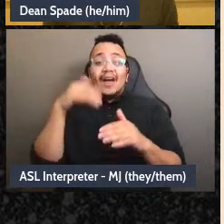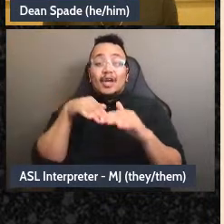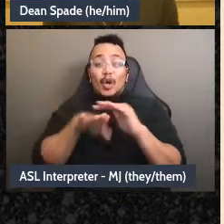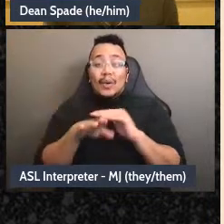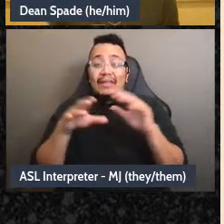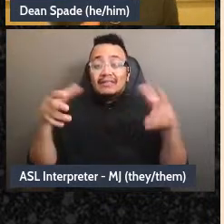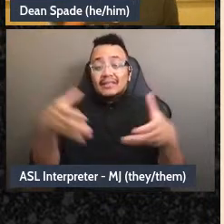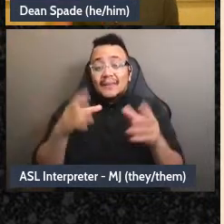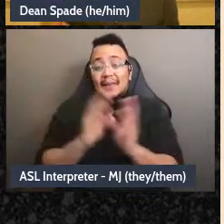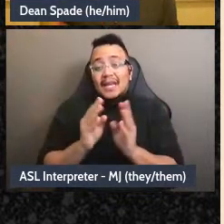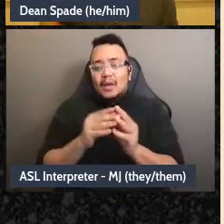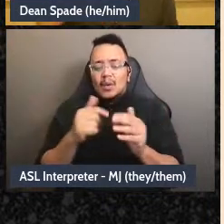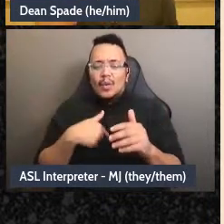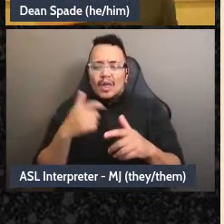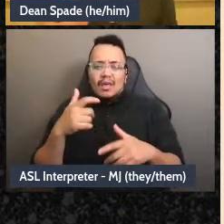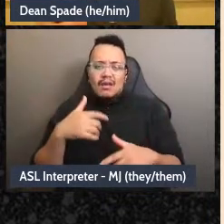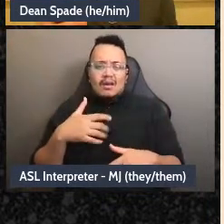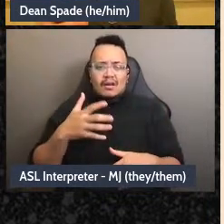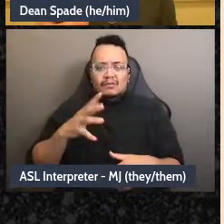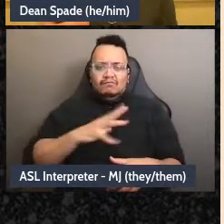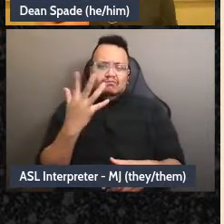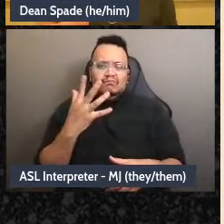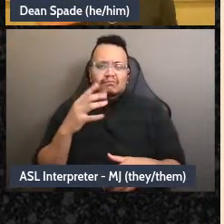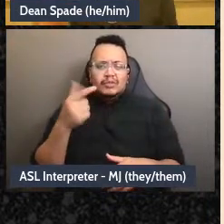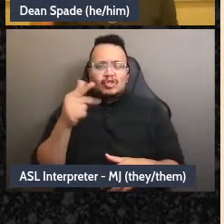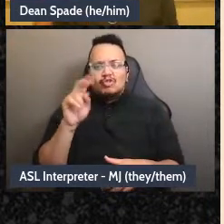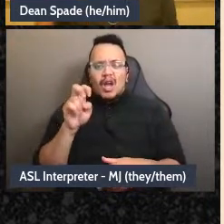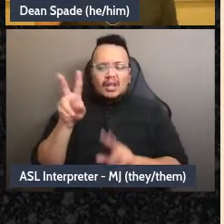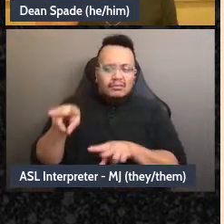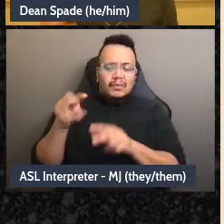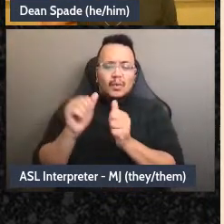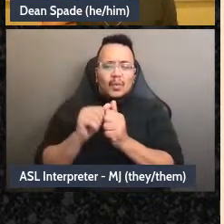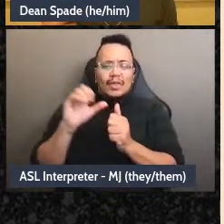maybe reminding me what the purpose of the group is and how we make decisions together